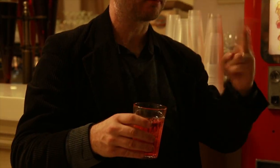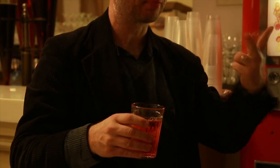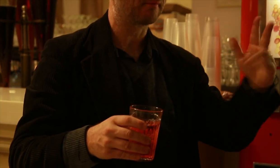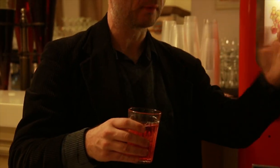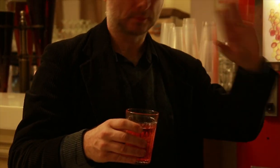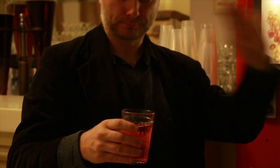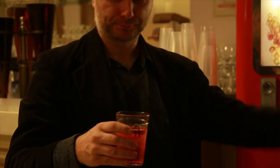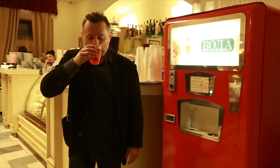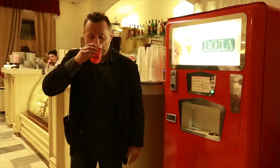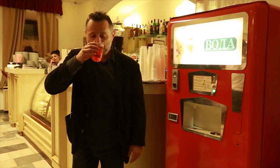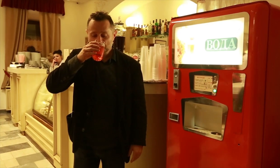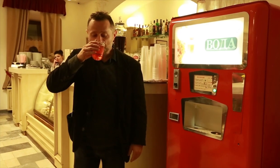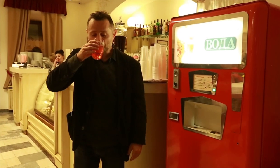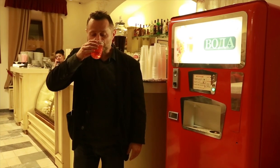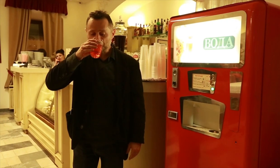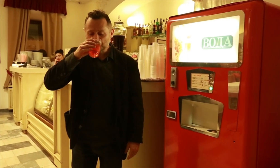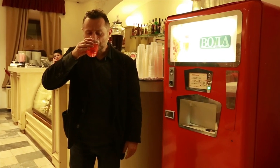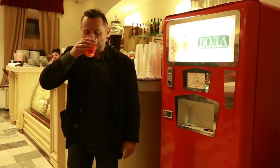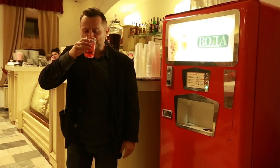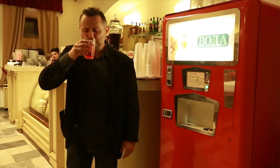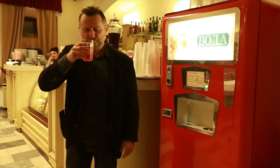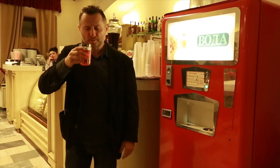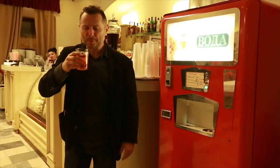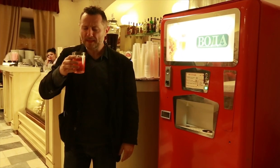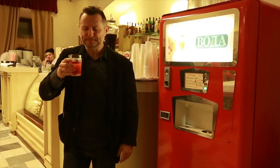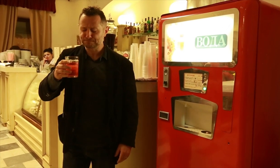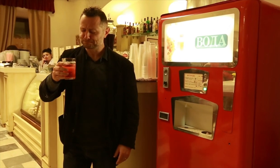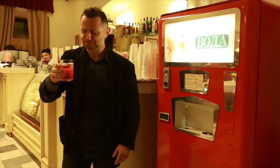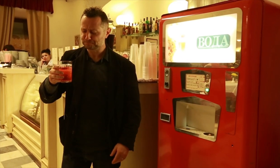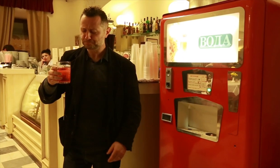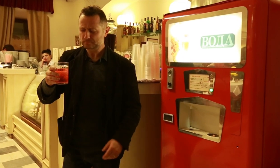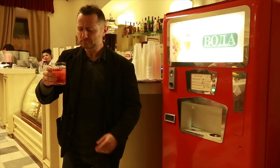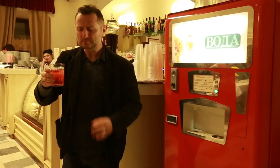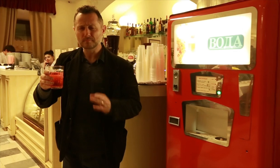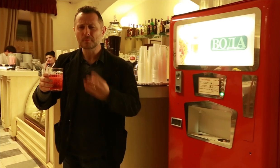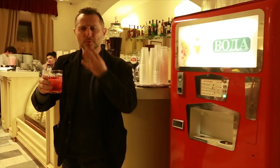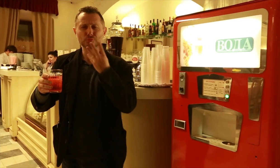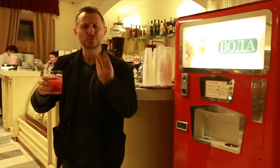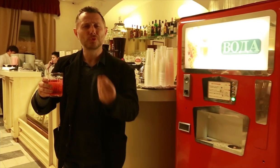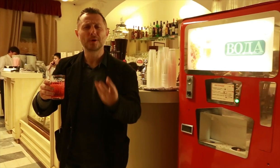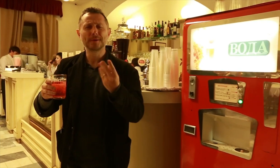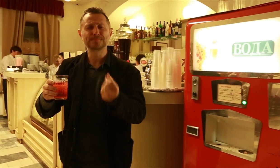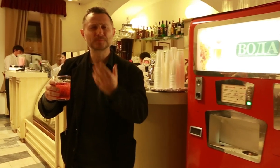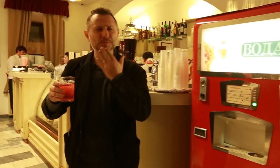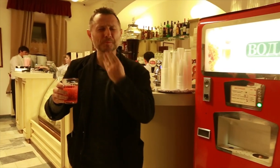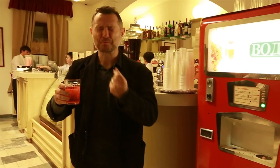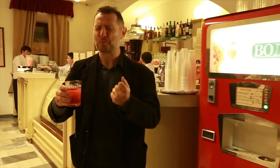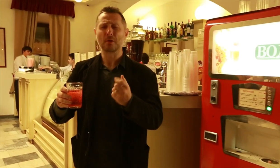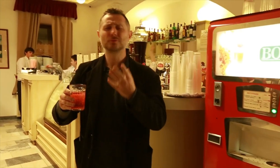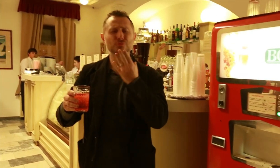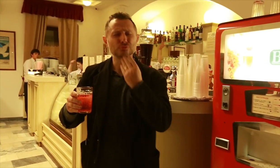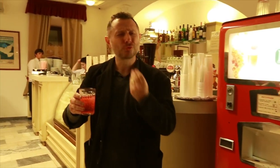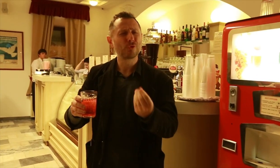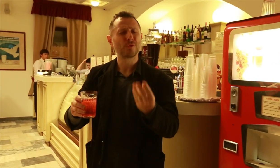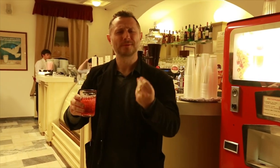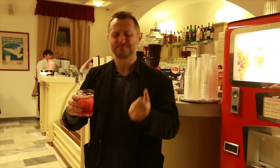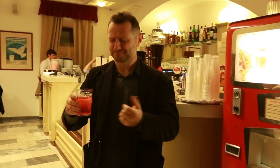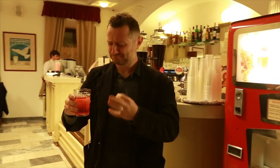clean and refill and pass on to the next person and the person after them and so on. Mmmm, just right.